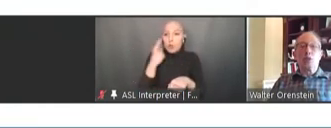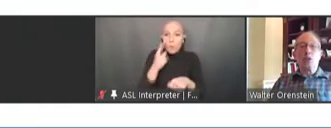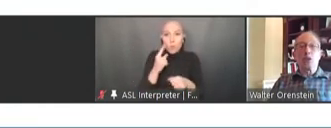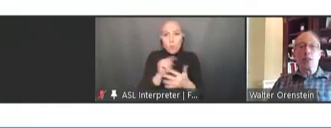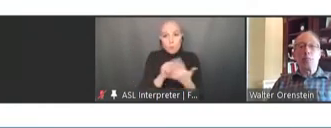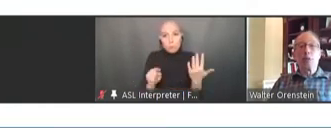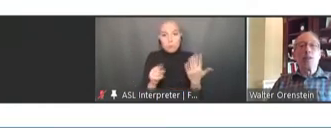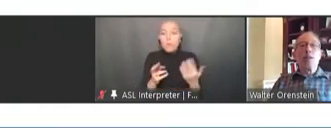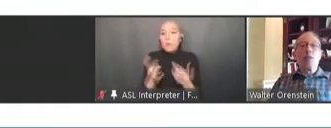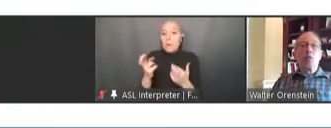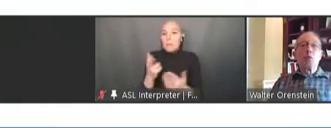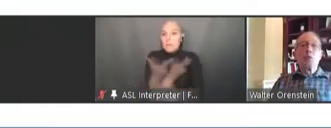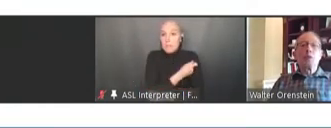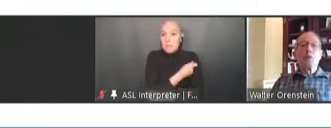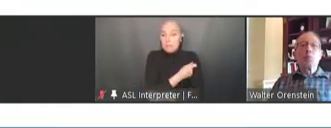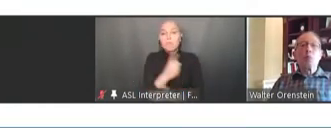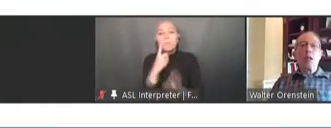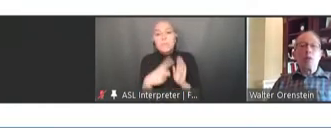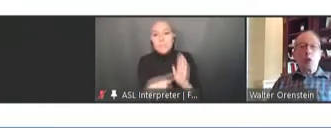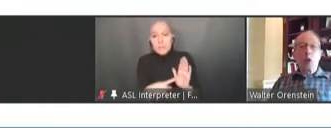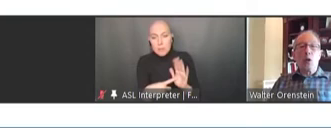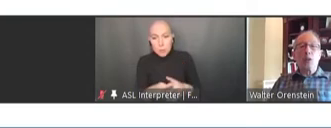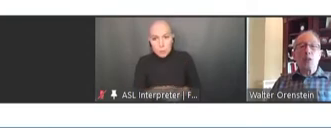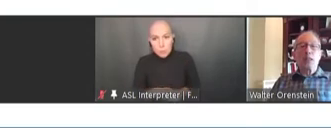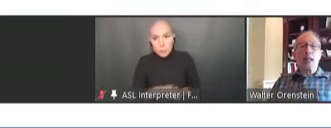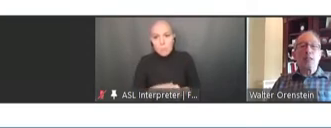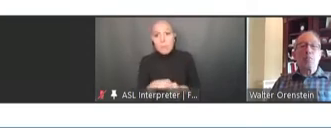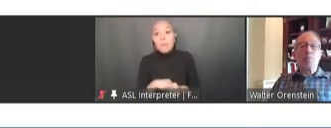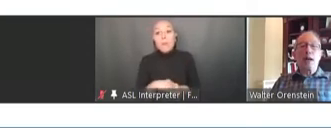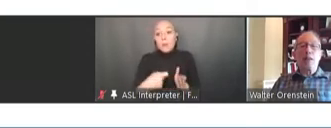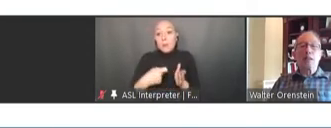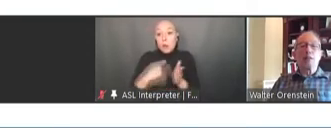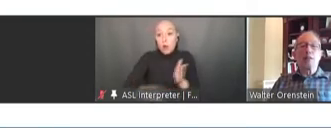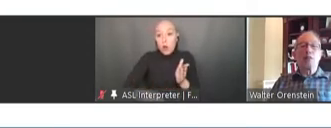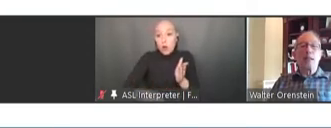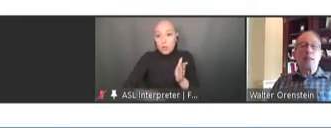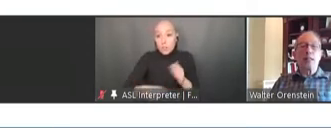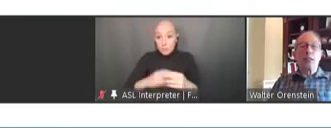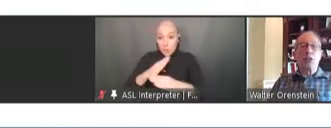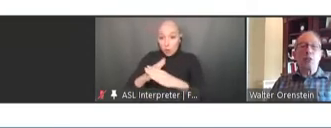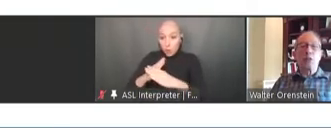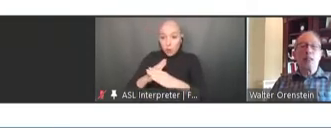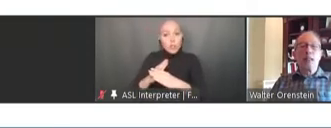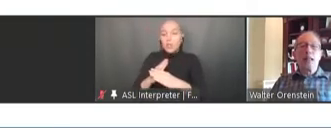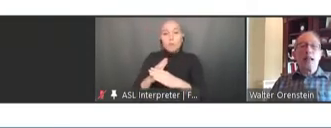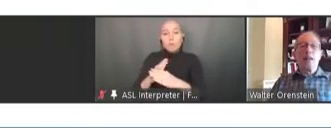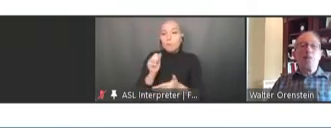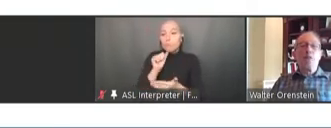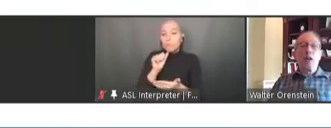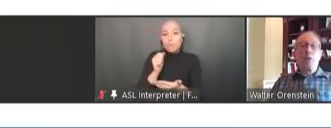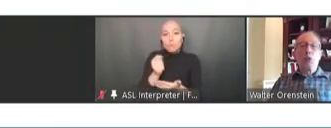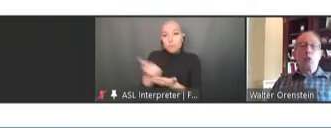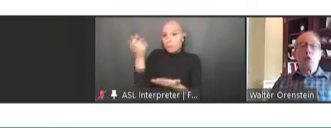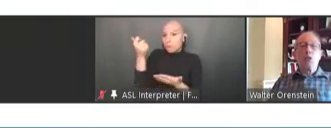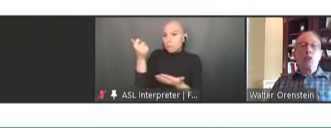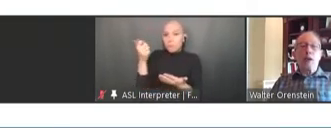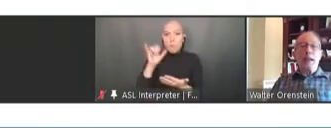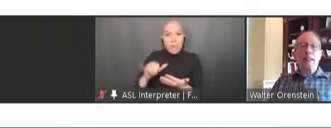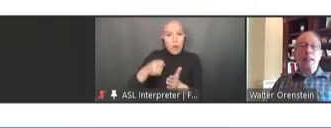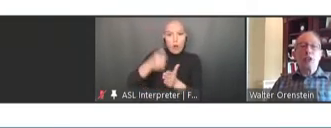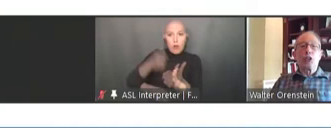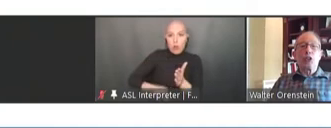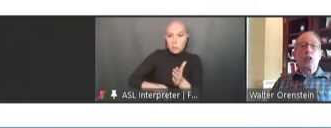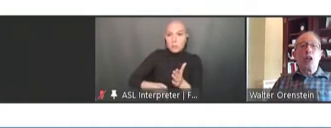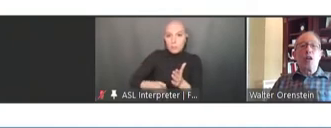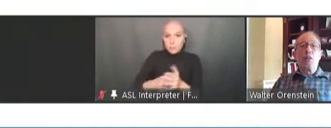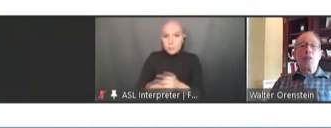for example, removing cost as a barrier to vaccination. And fifth was the recognition of the